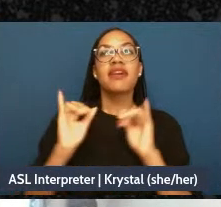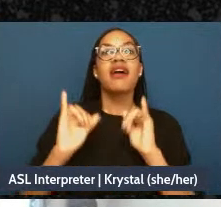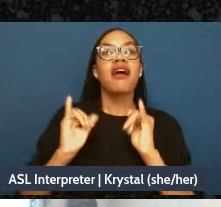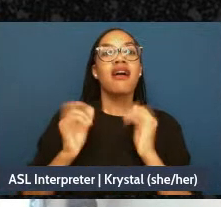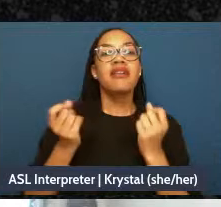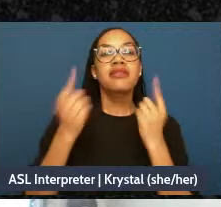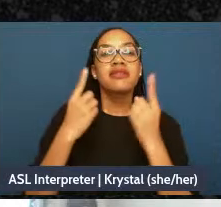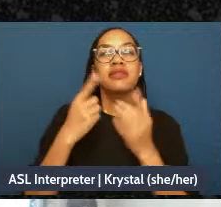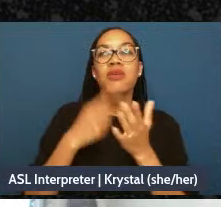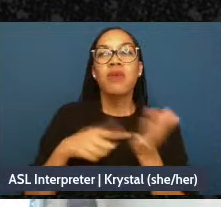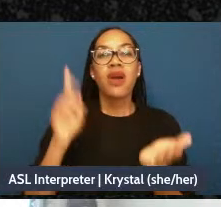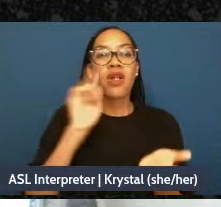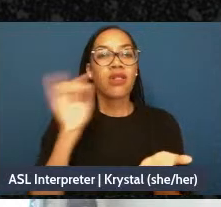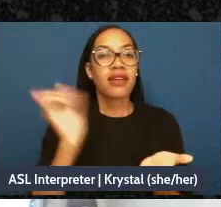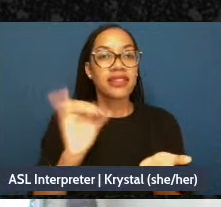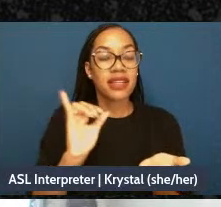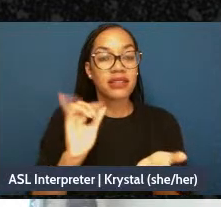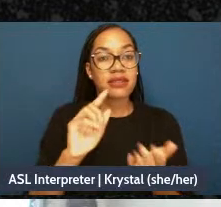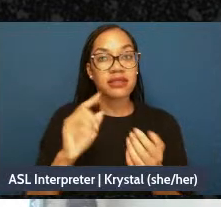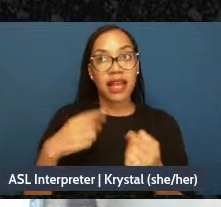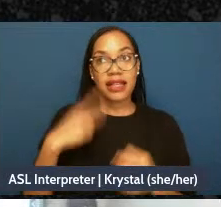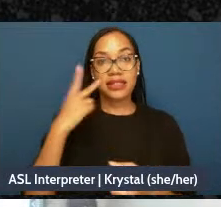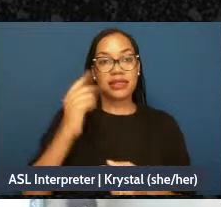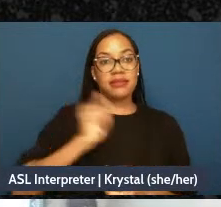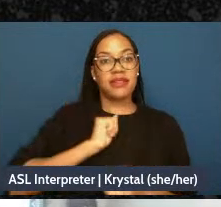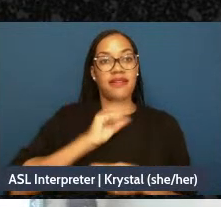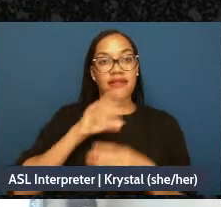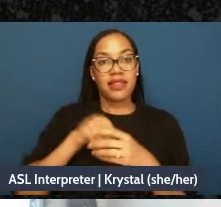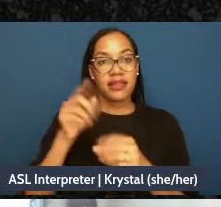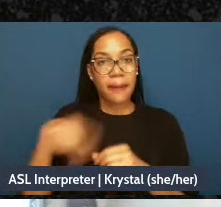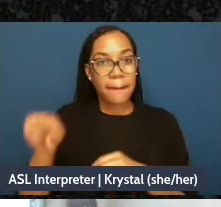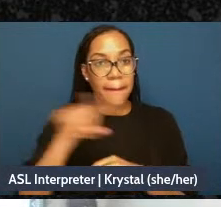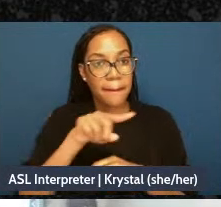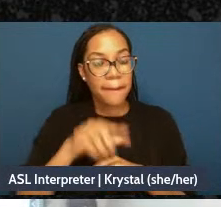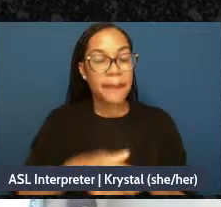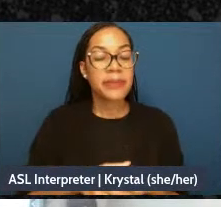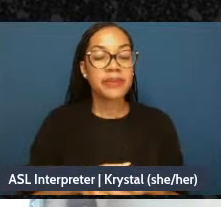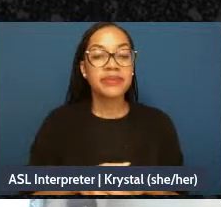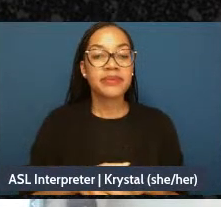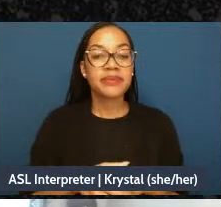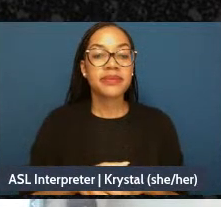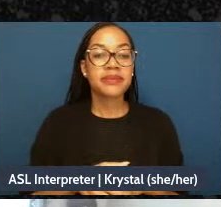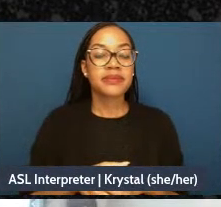when I saw reflections of myself in them And therefore I also want to create places